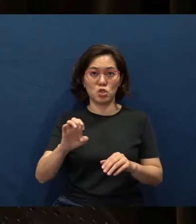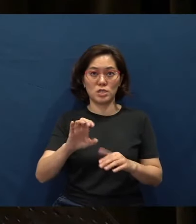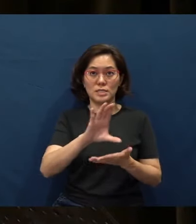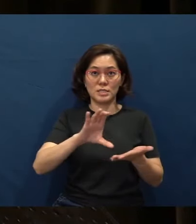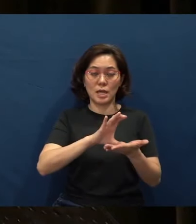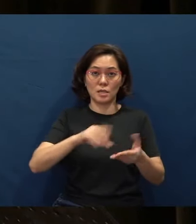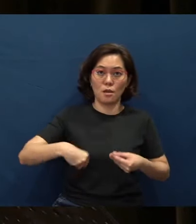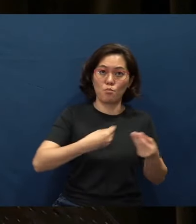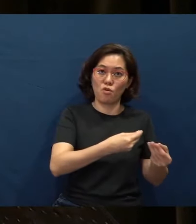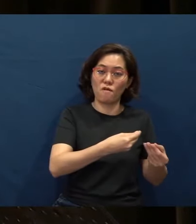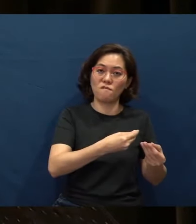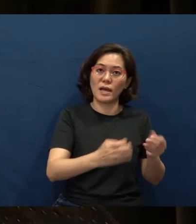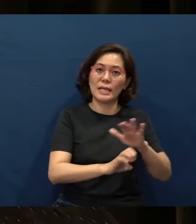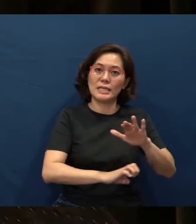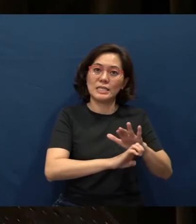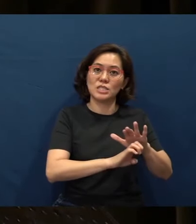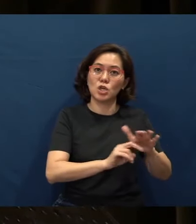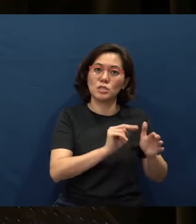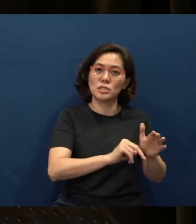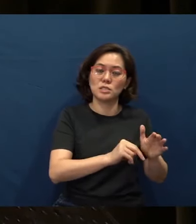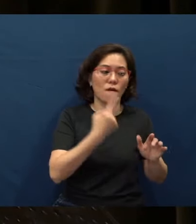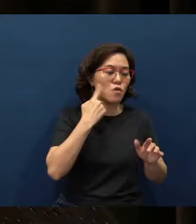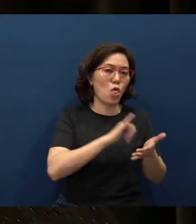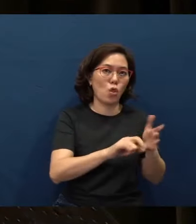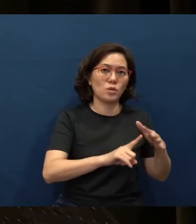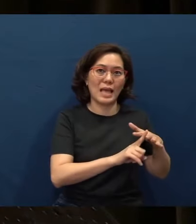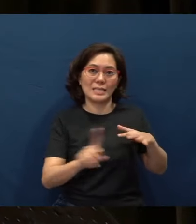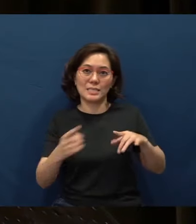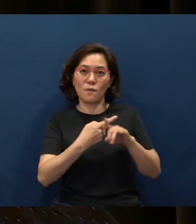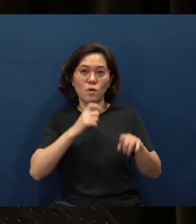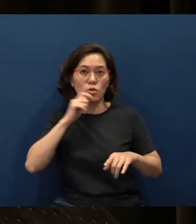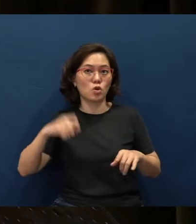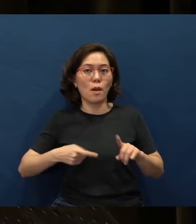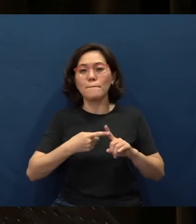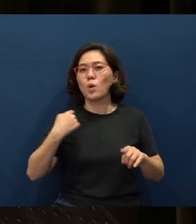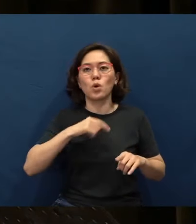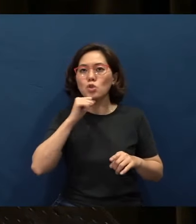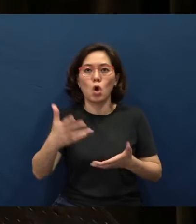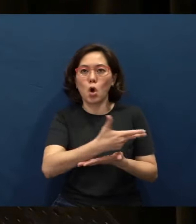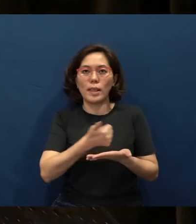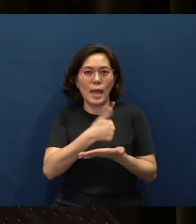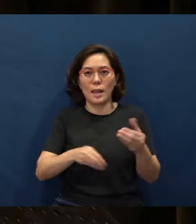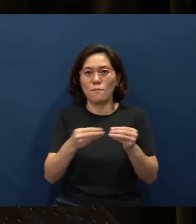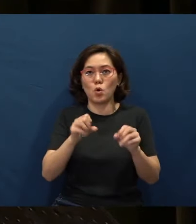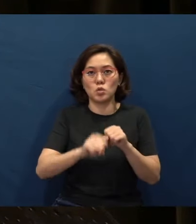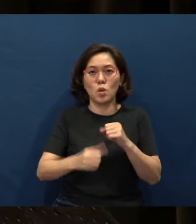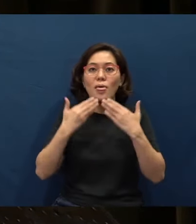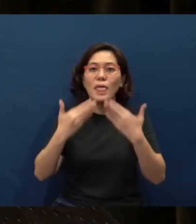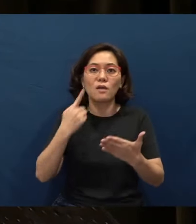for those refugees escaping from Ukraine. But we will not take any more. So we want to thank you for all that you have given.